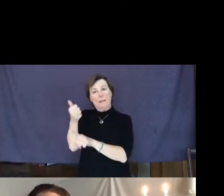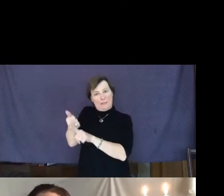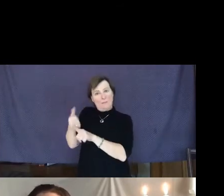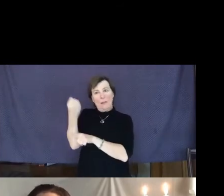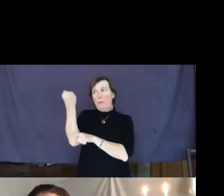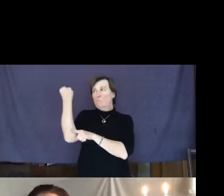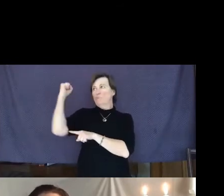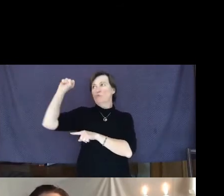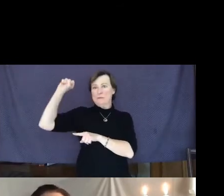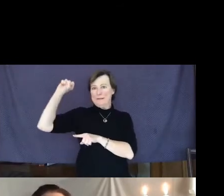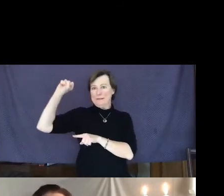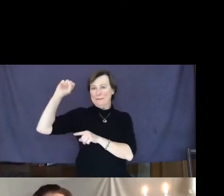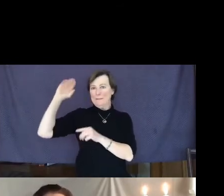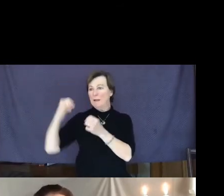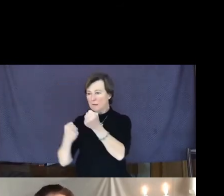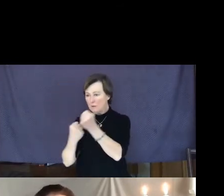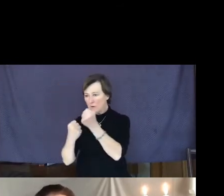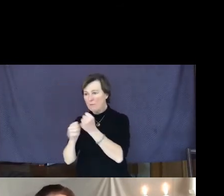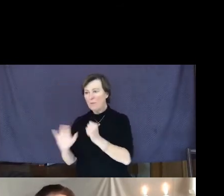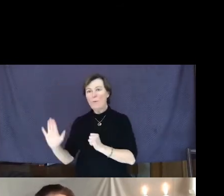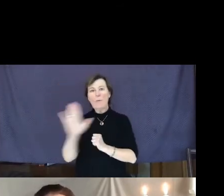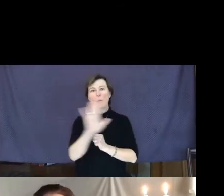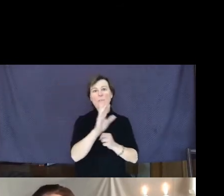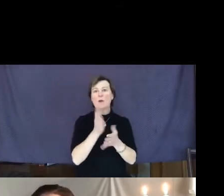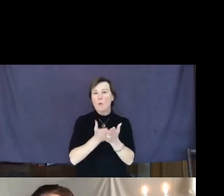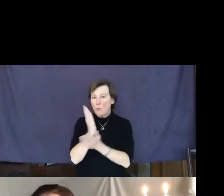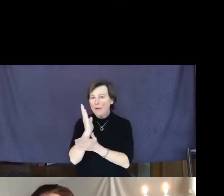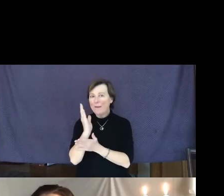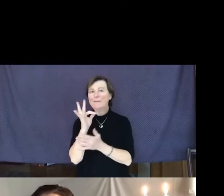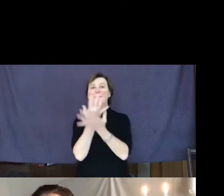their right for free speech.